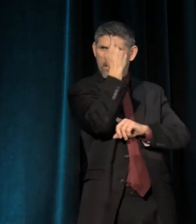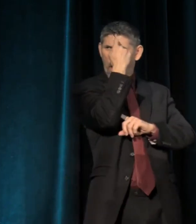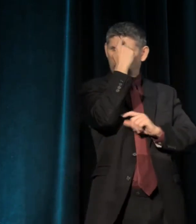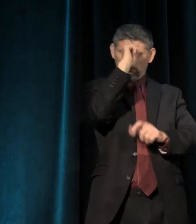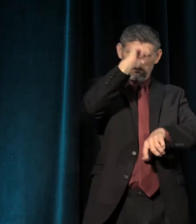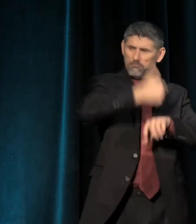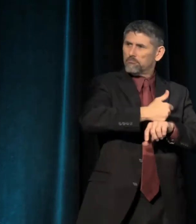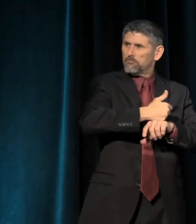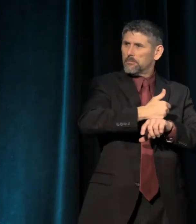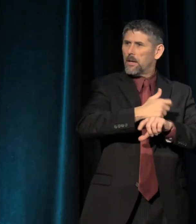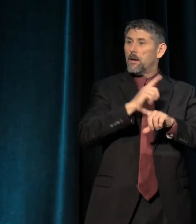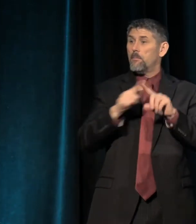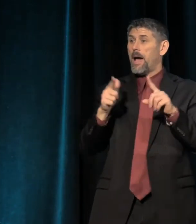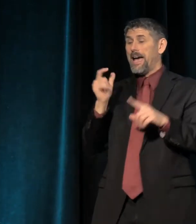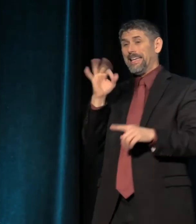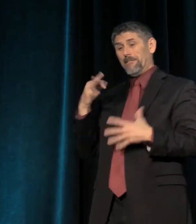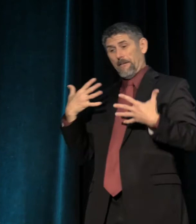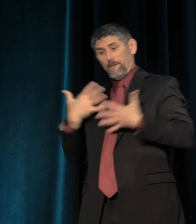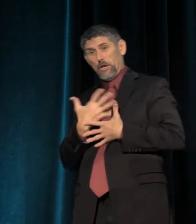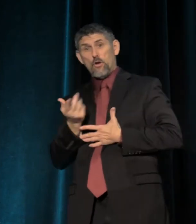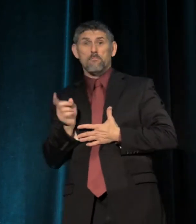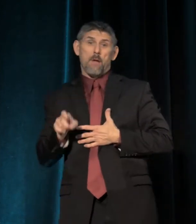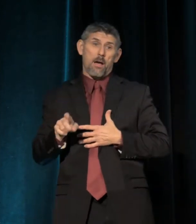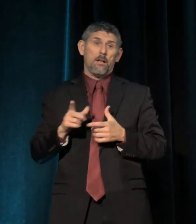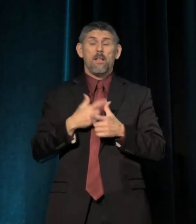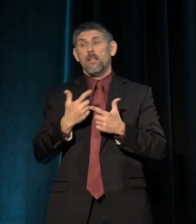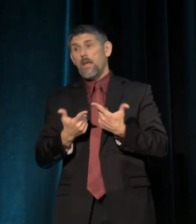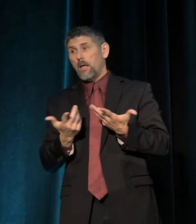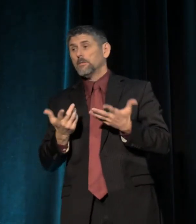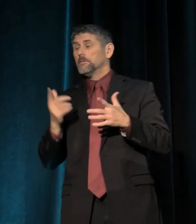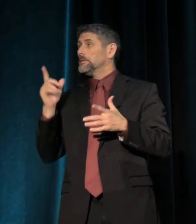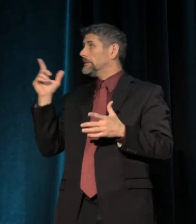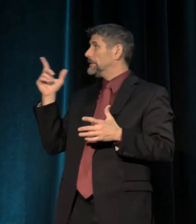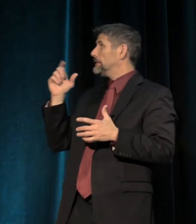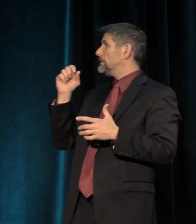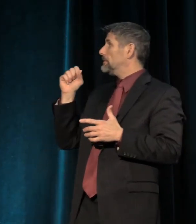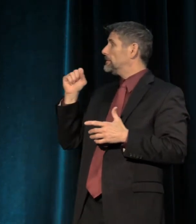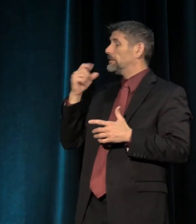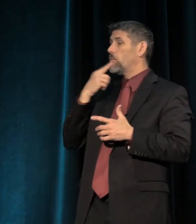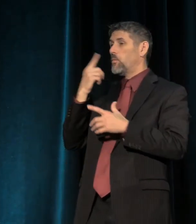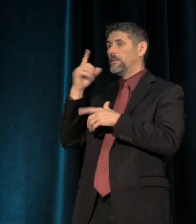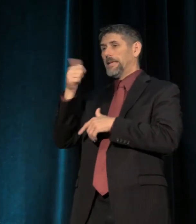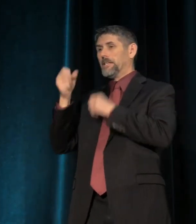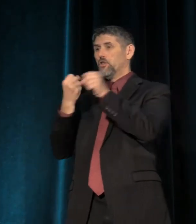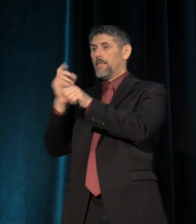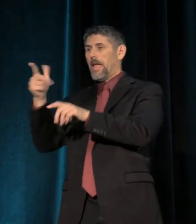But if fear is what you must do, then as Flavor Flav said, a decade later, right?